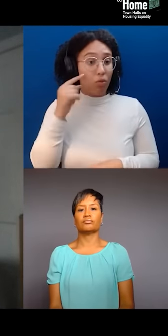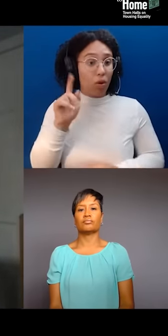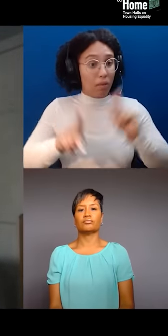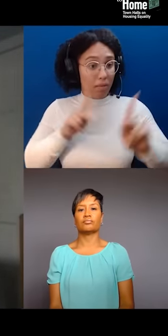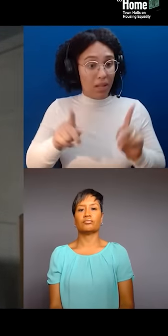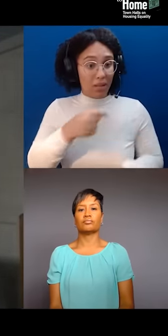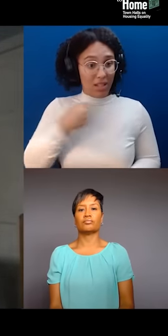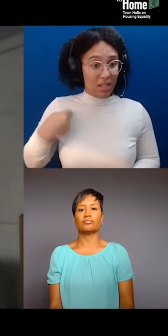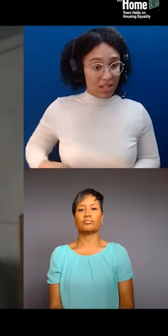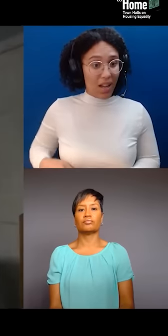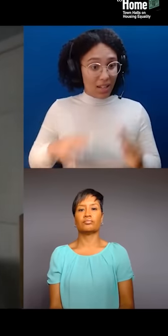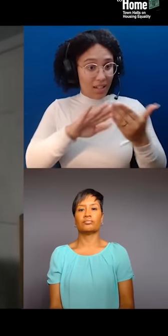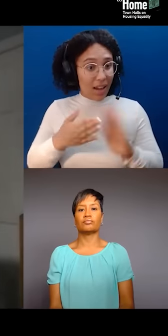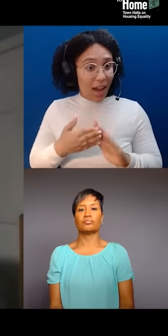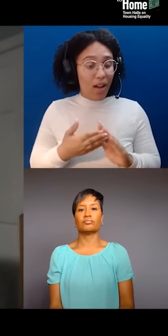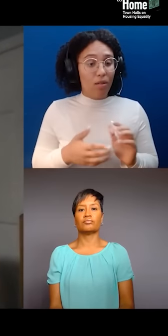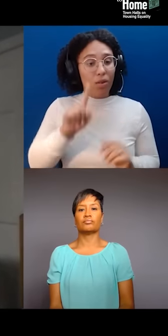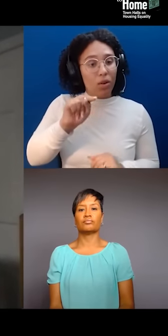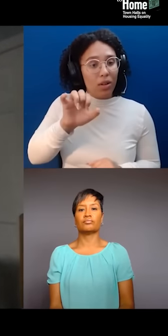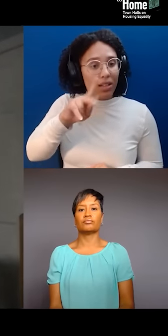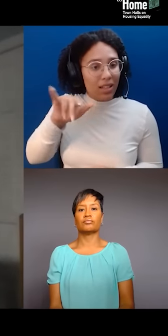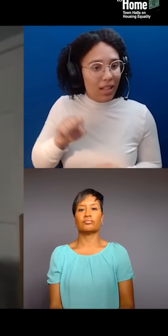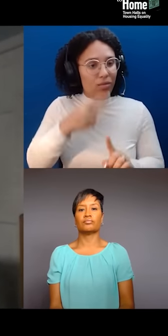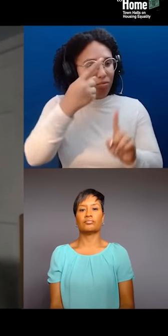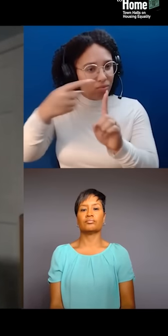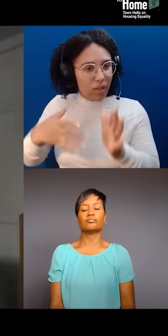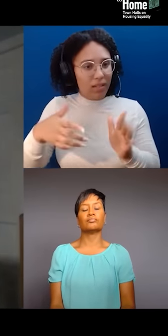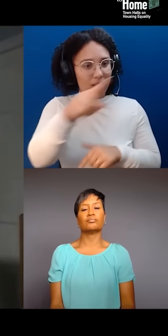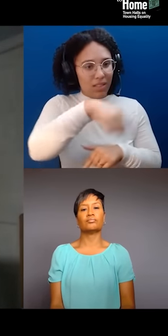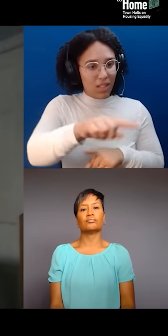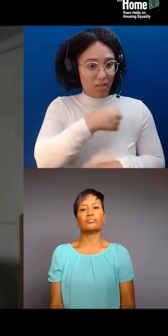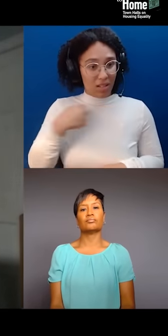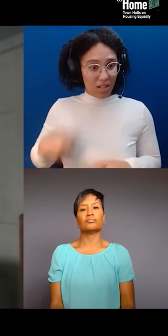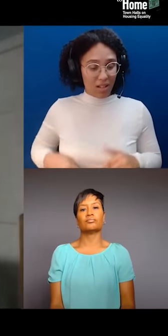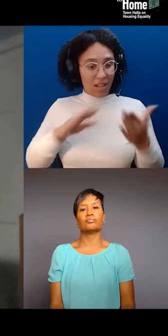some of them who have come much later in life, political education is really important